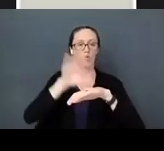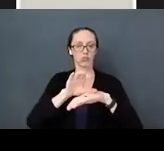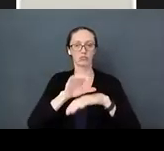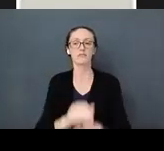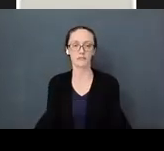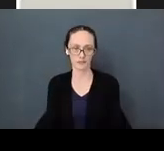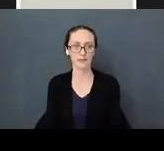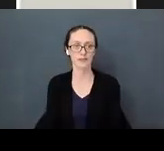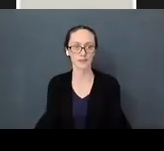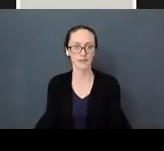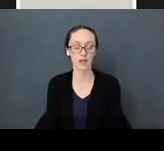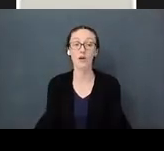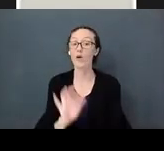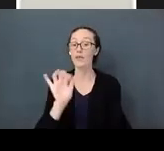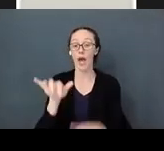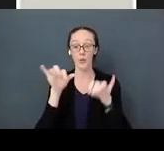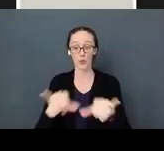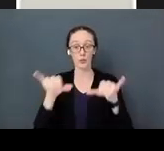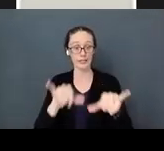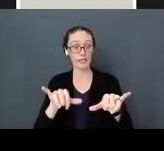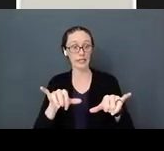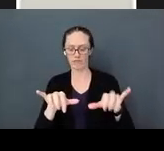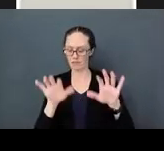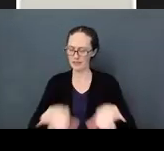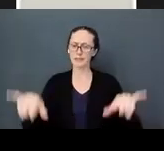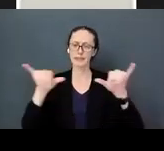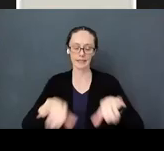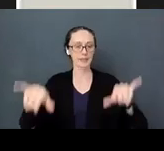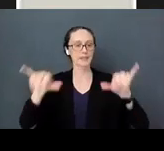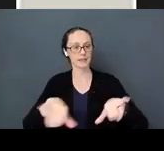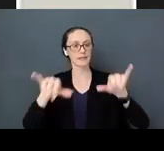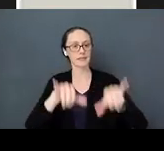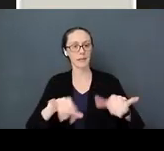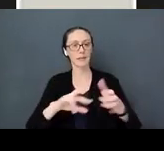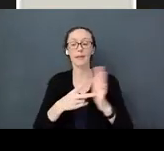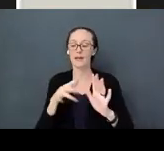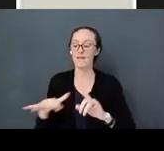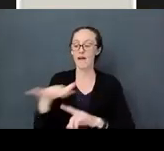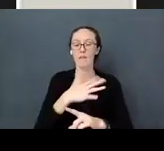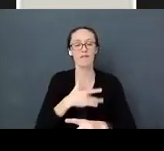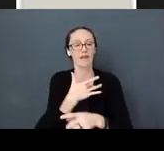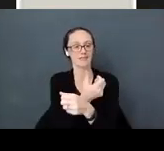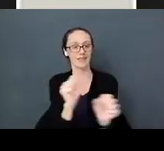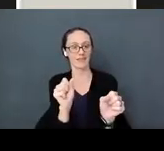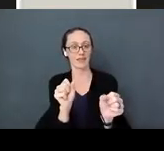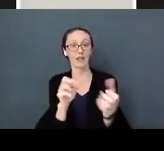Consistent routines create a safe environment. That means in everyday life -